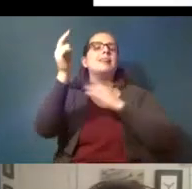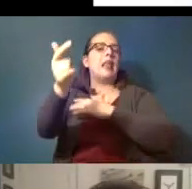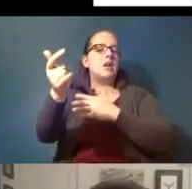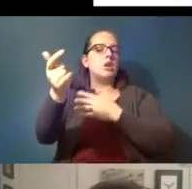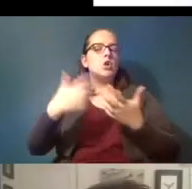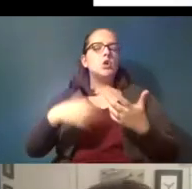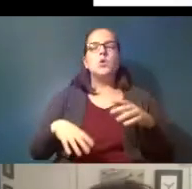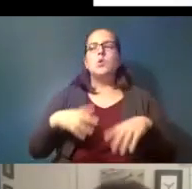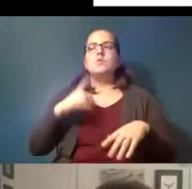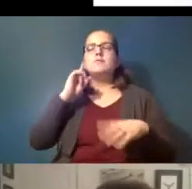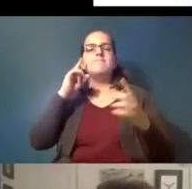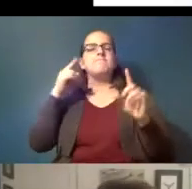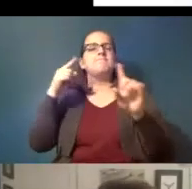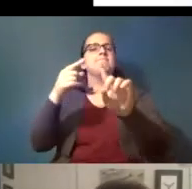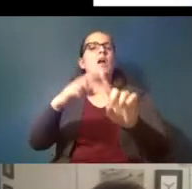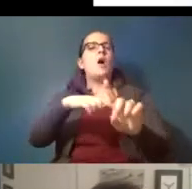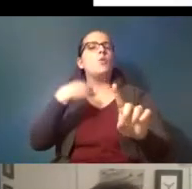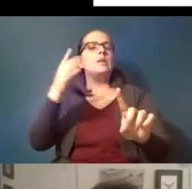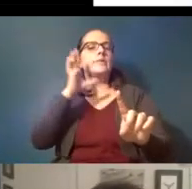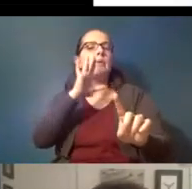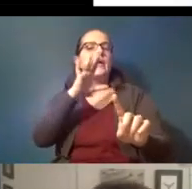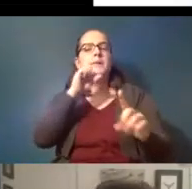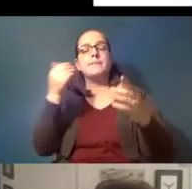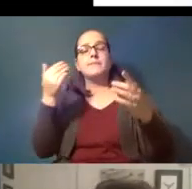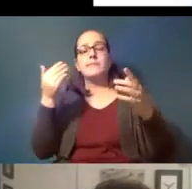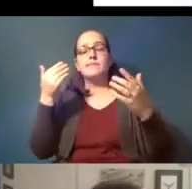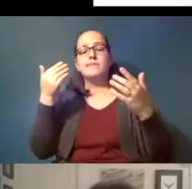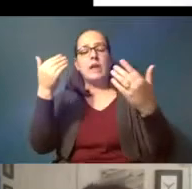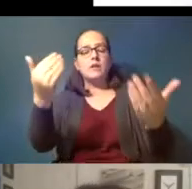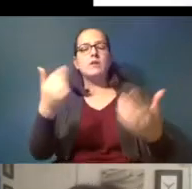to get at what the risk will be going forward you know i showed you the slide